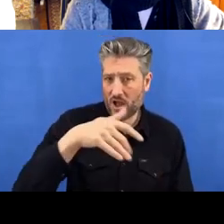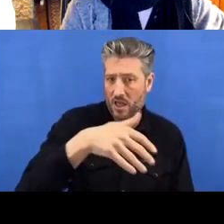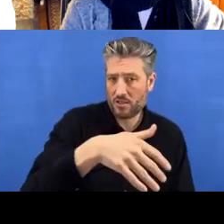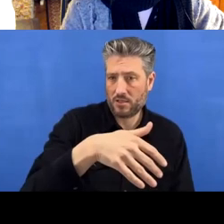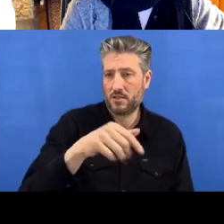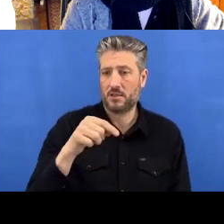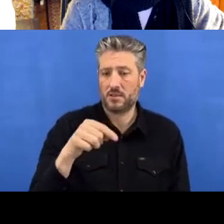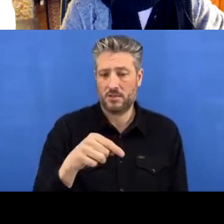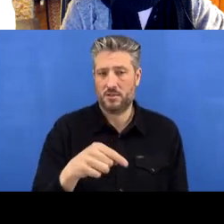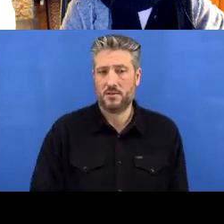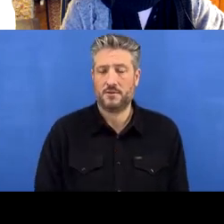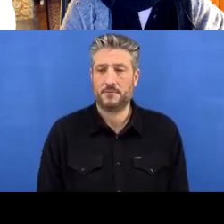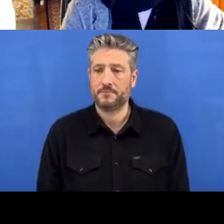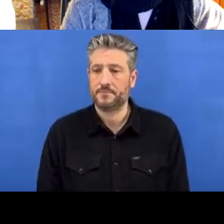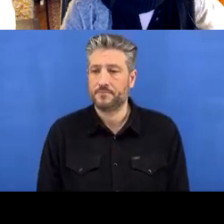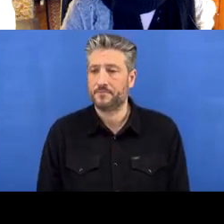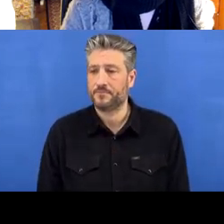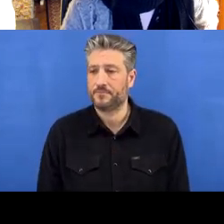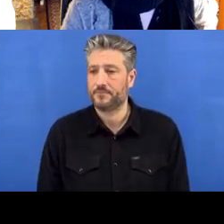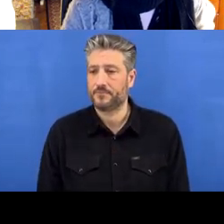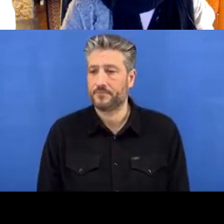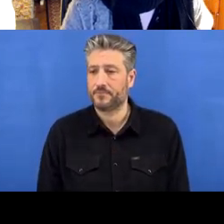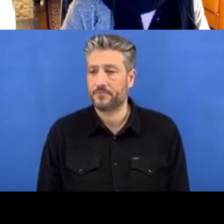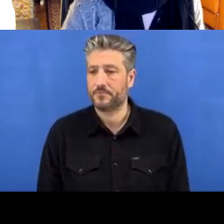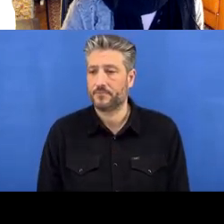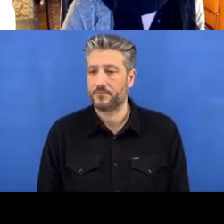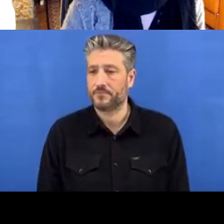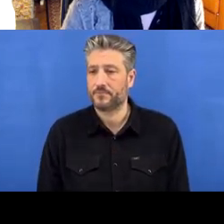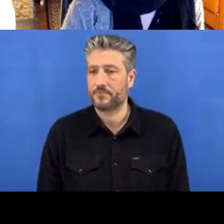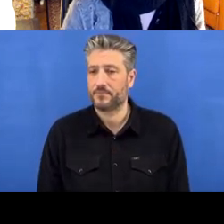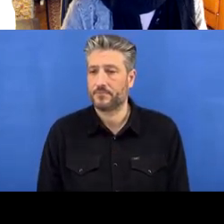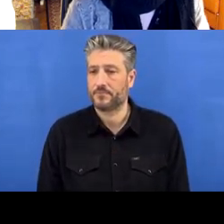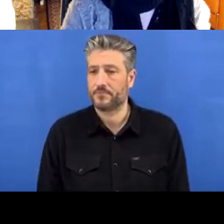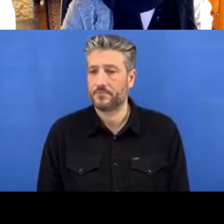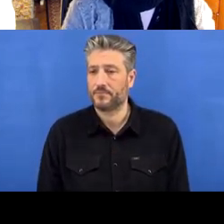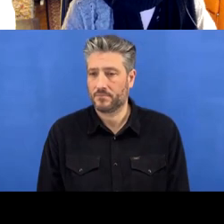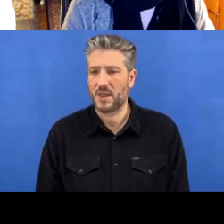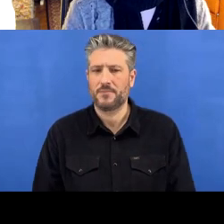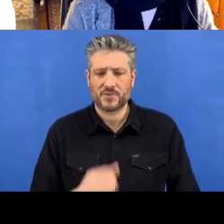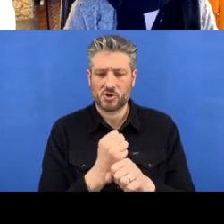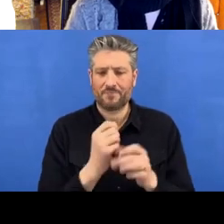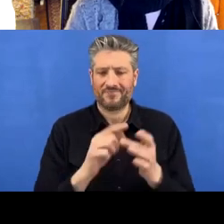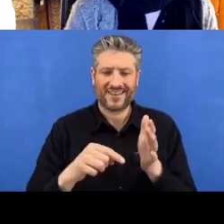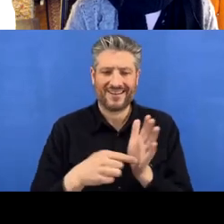directory that's tracking changes to this repository and a .gitignore file